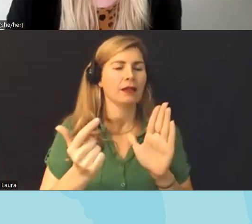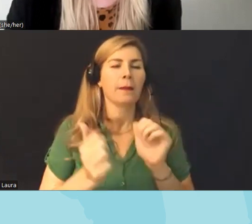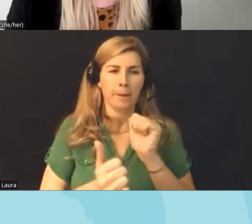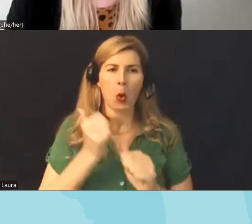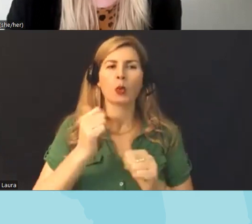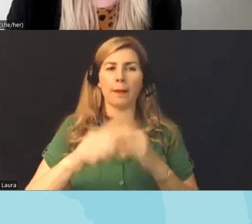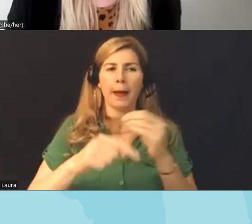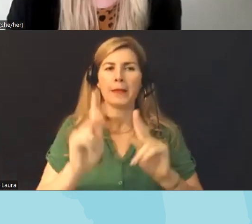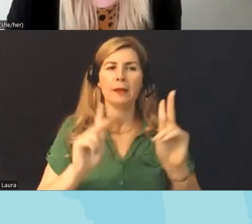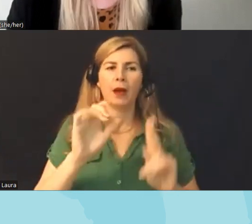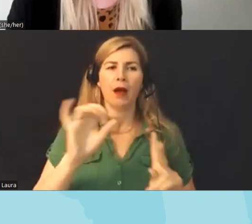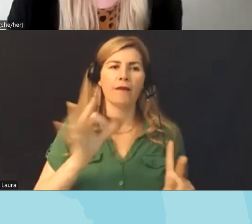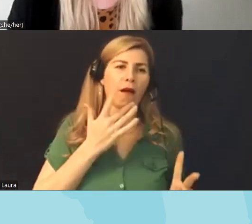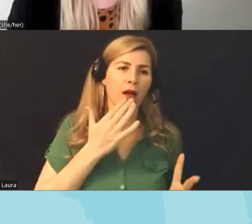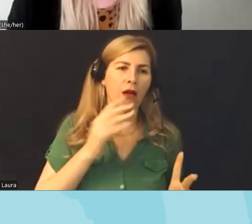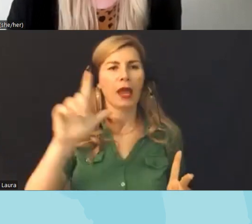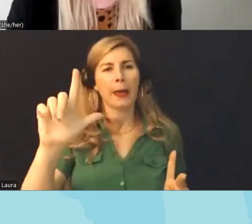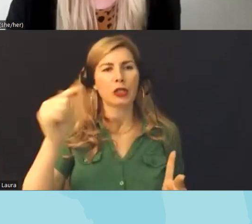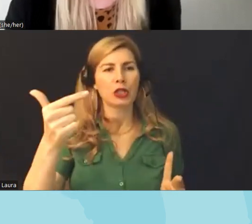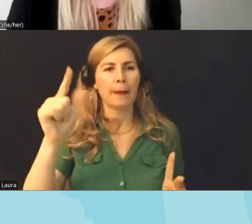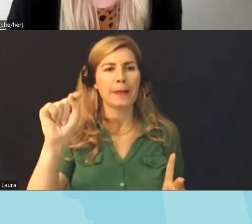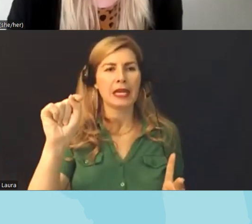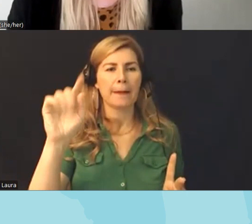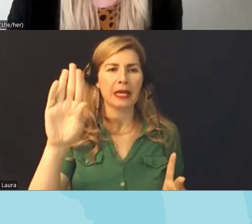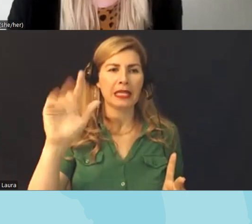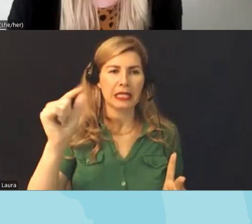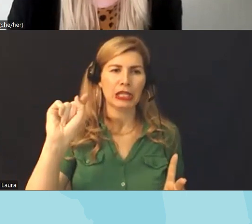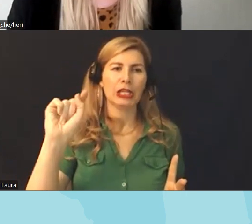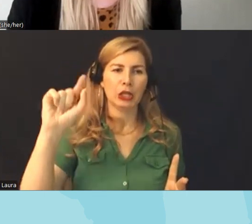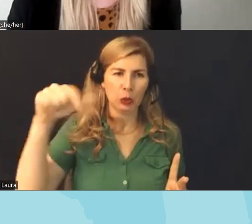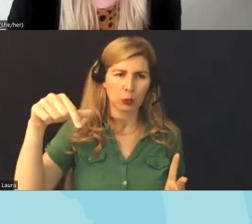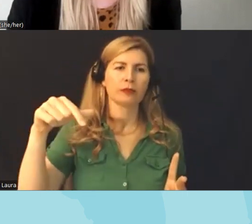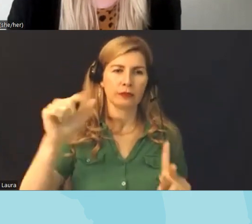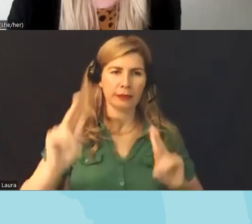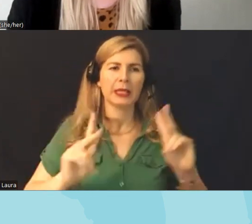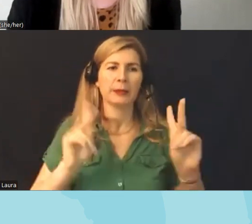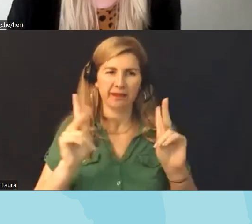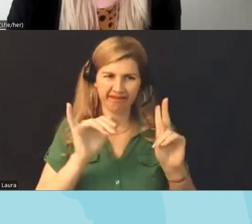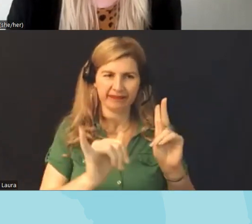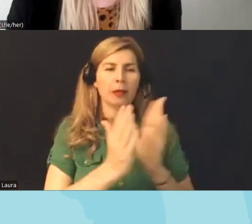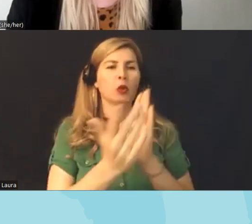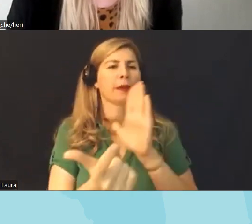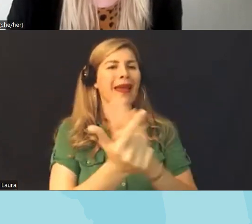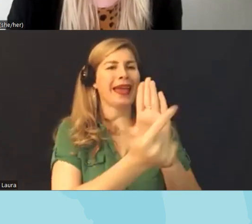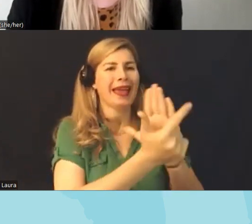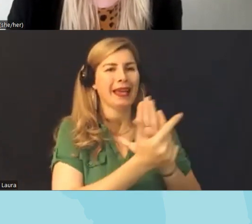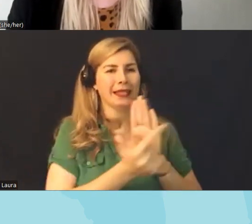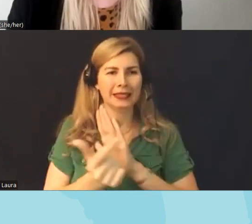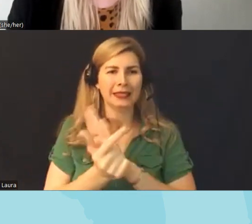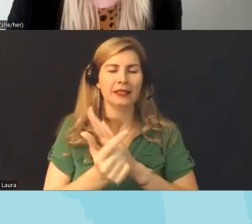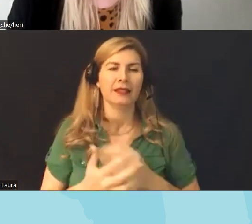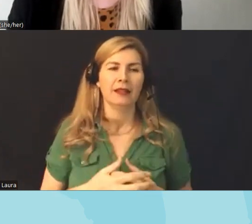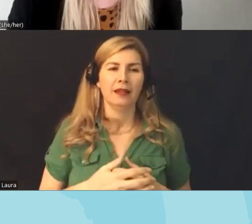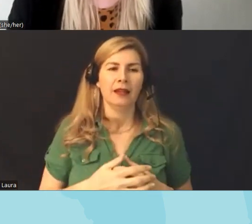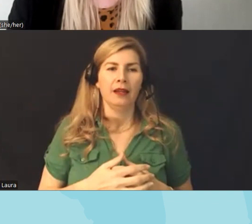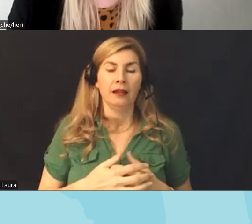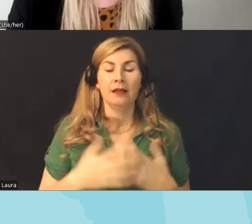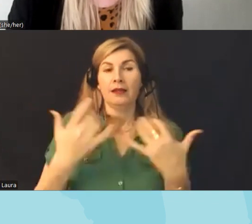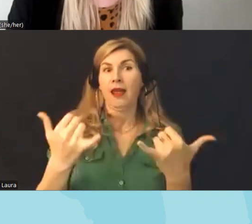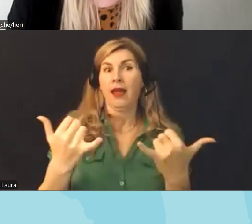people of color or LGBT uh folks and uh since other books have been banned but but really it